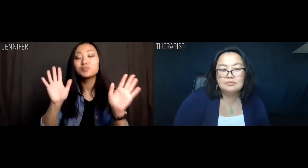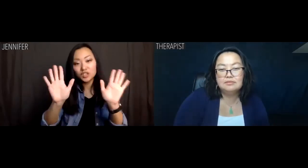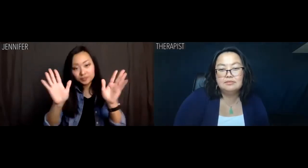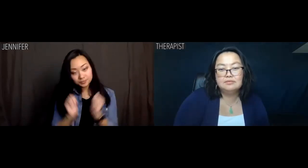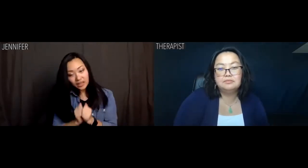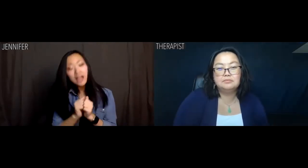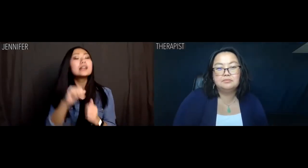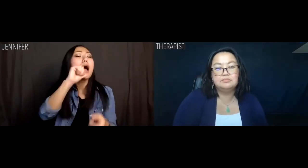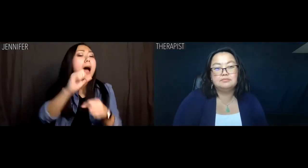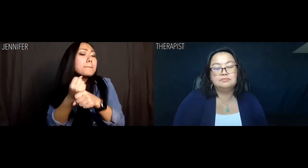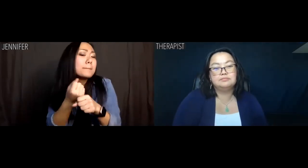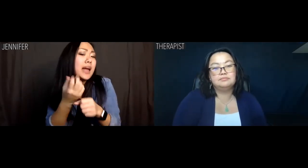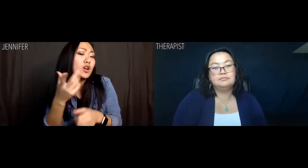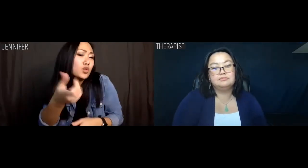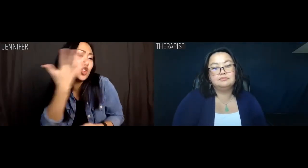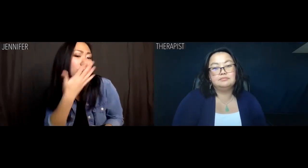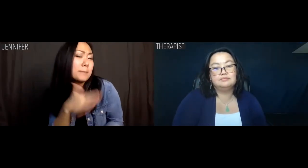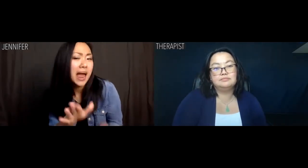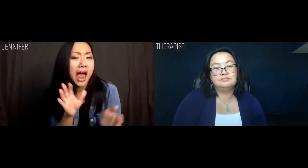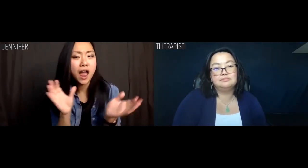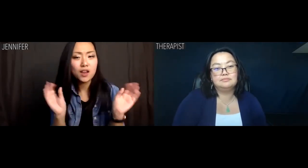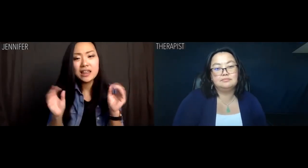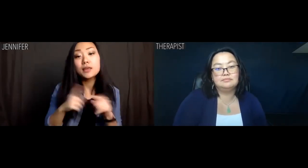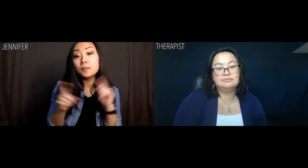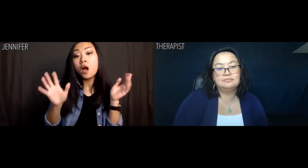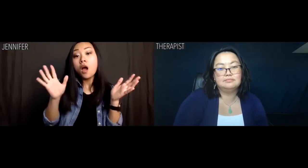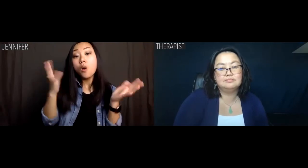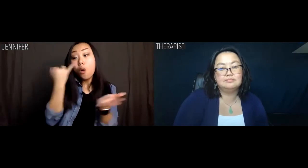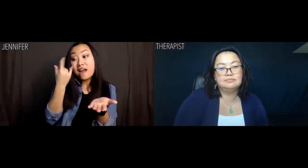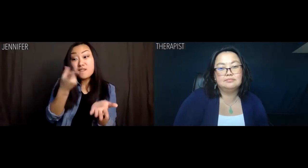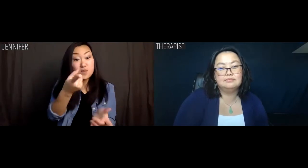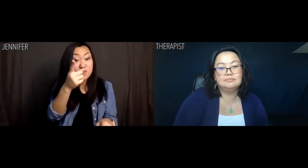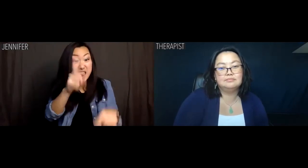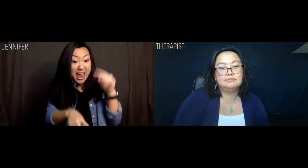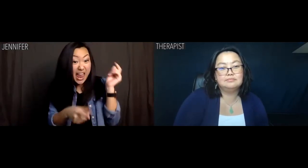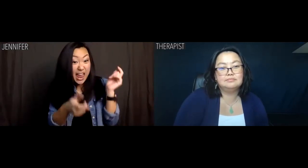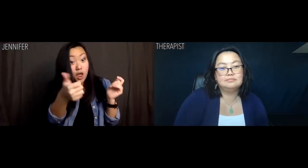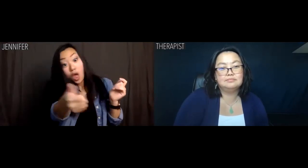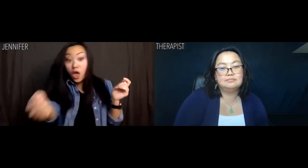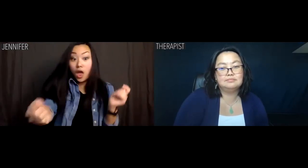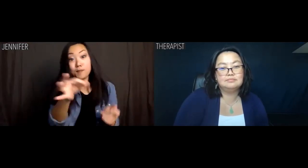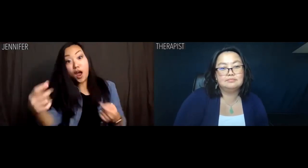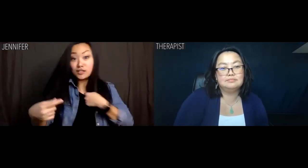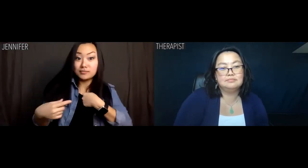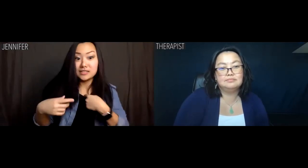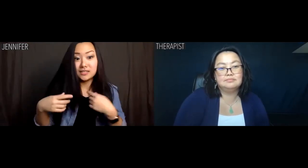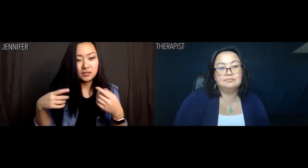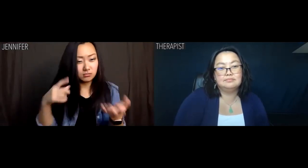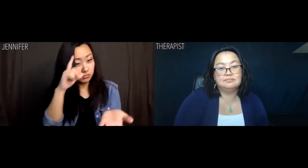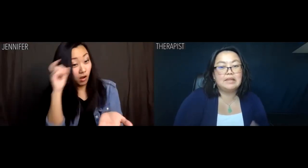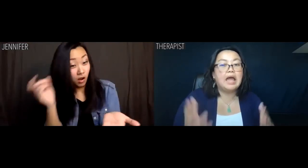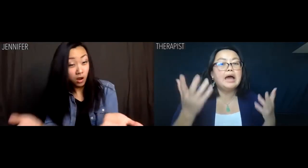Jennifer: Oh, nothing. It's just -- Look, not to malign you, but what if the reason you can't montage me is because --